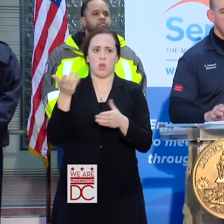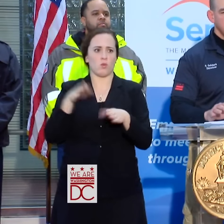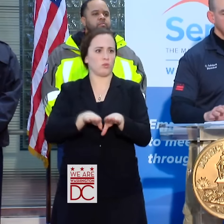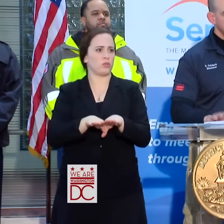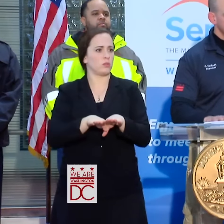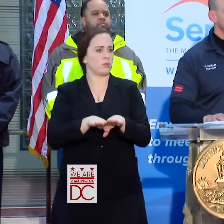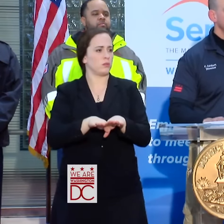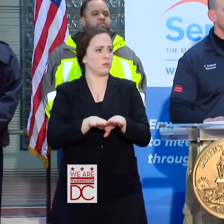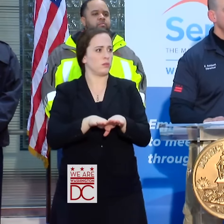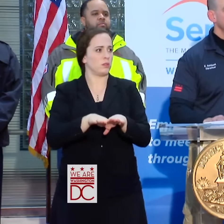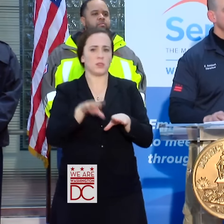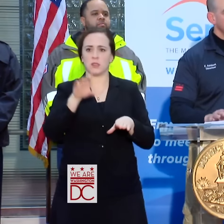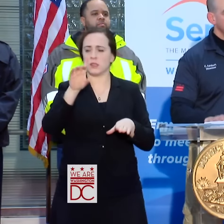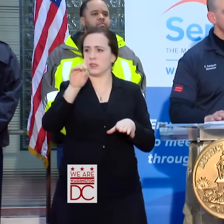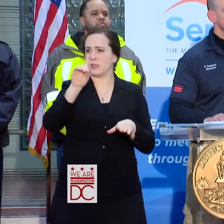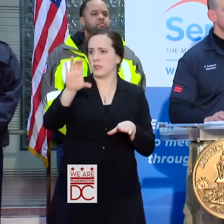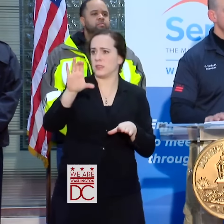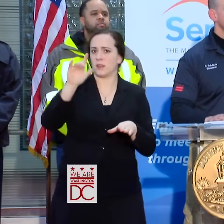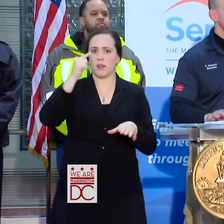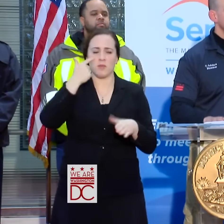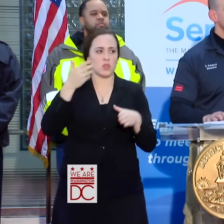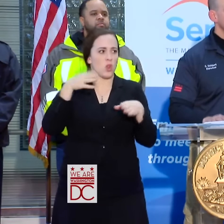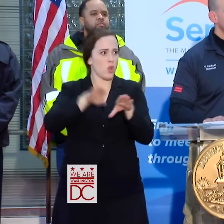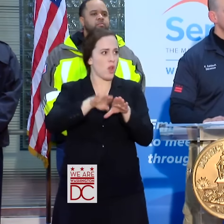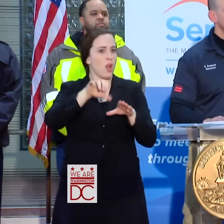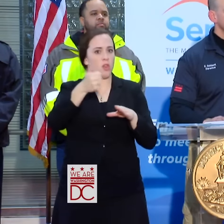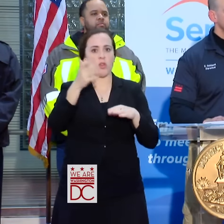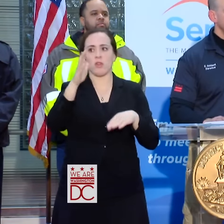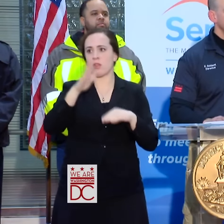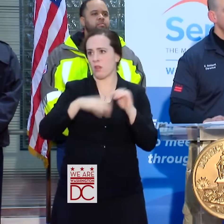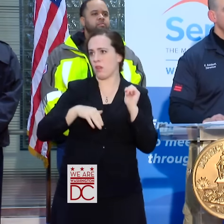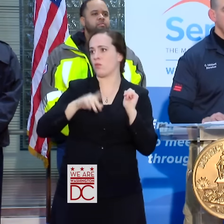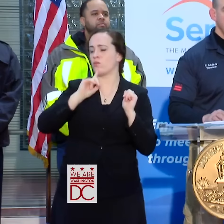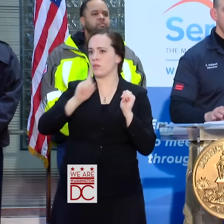AND THE DISTRICT GOVERNMENT IS CLOSED EXCEPT FOR ESSENTIAL AND EMERGENCY PERSONNEL.